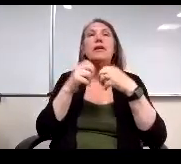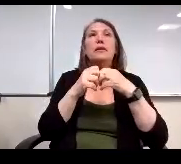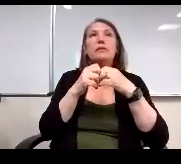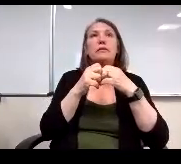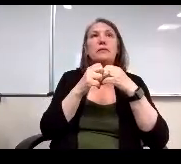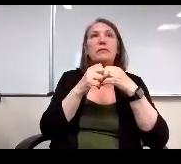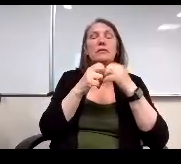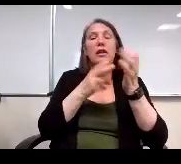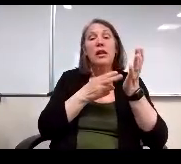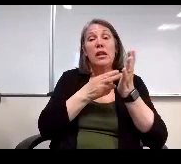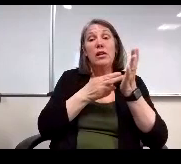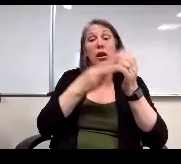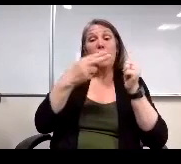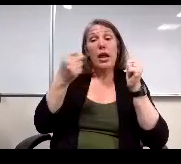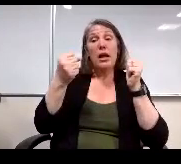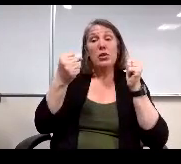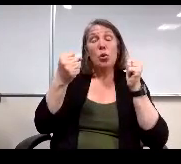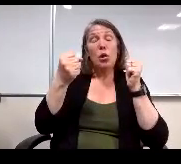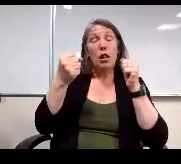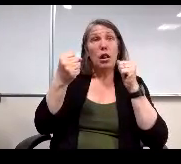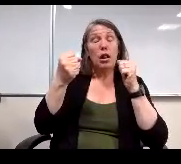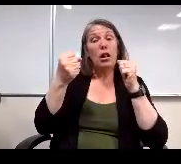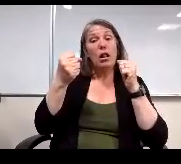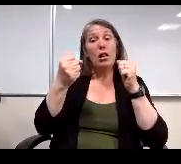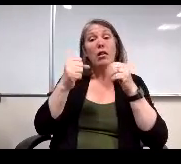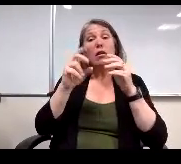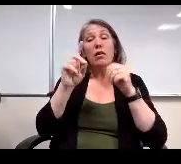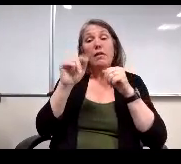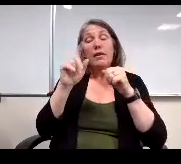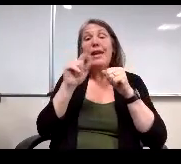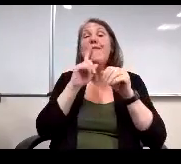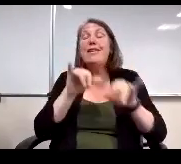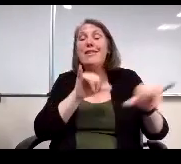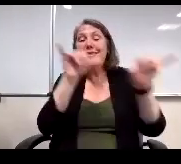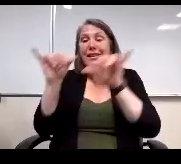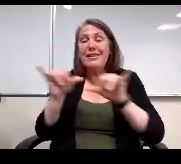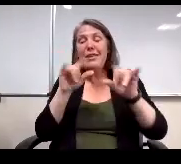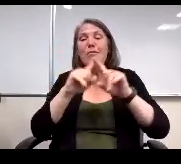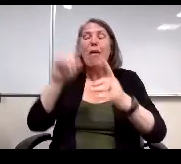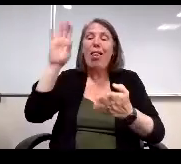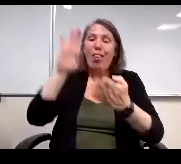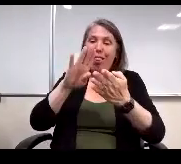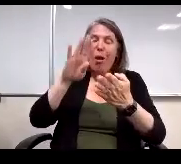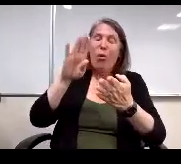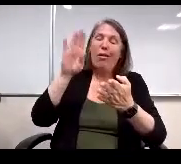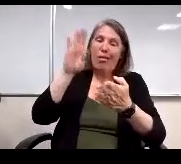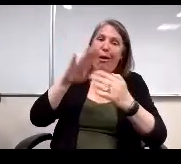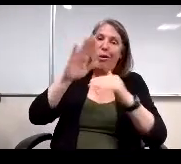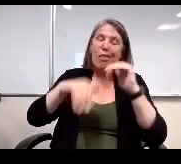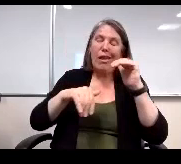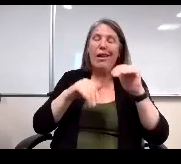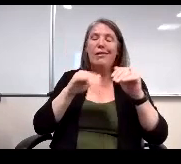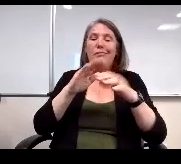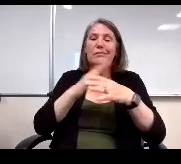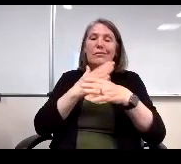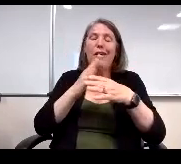At the high school level, the data is consistent, but clearly lower than the district. Average is like with honesty questions.